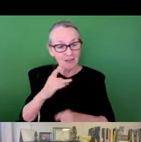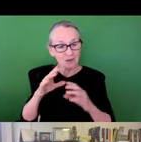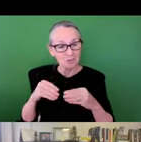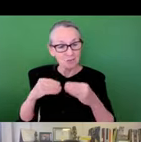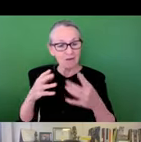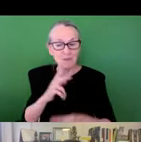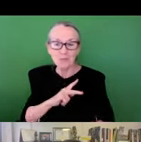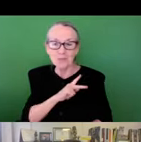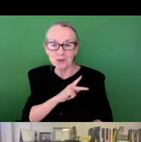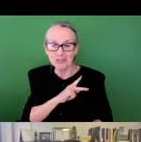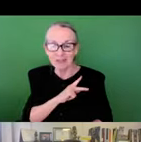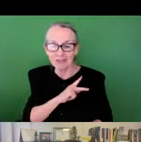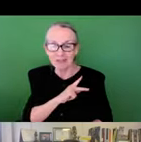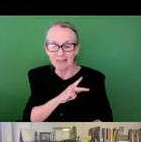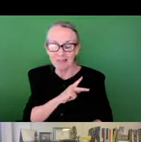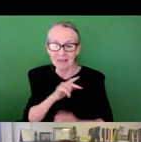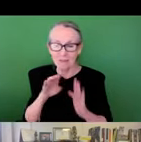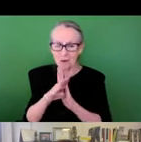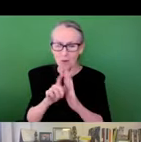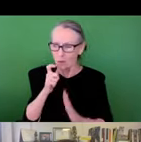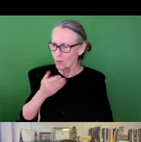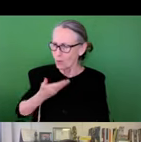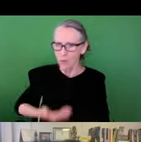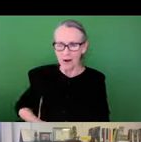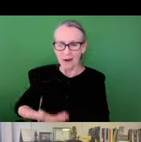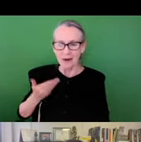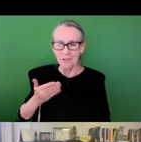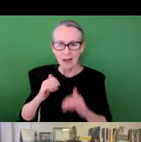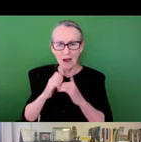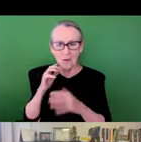Before I get into the presentation, I always like to provide some personal context